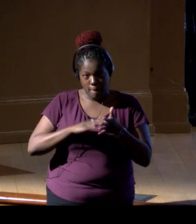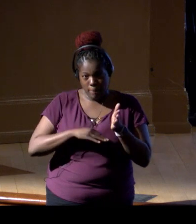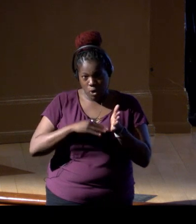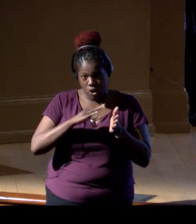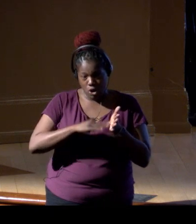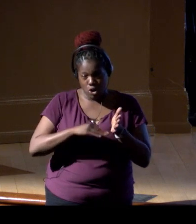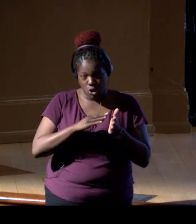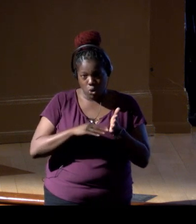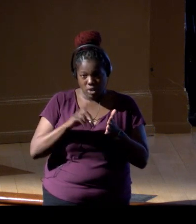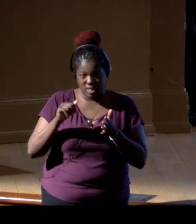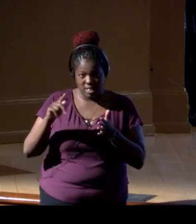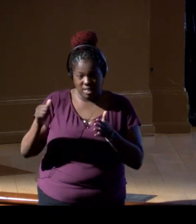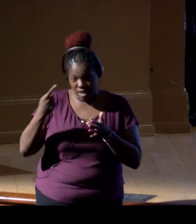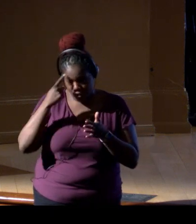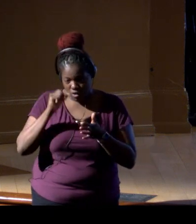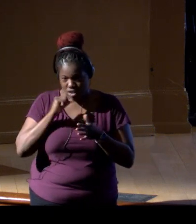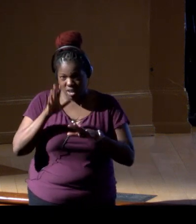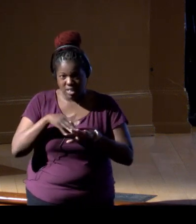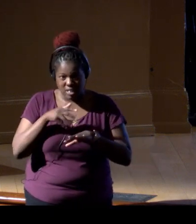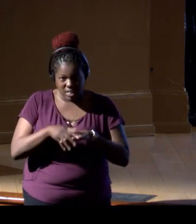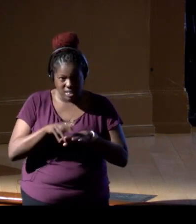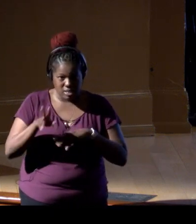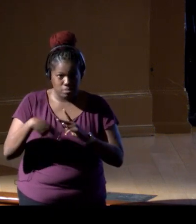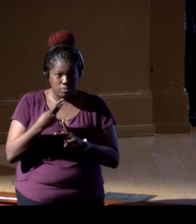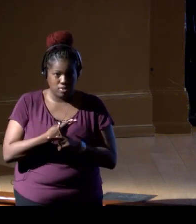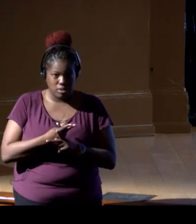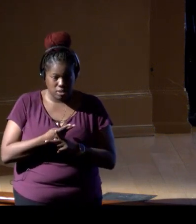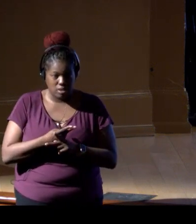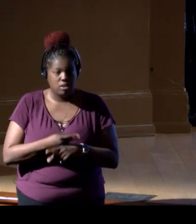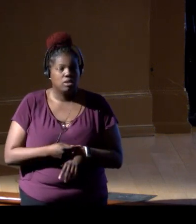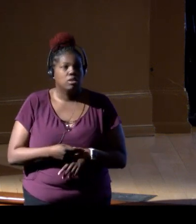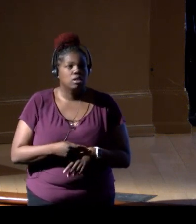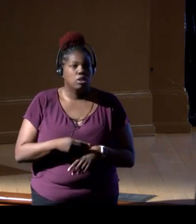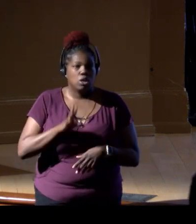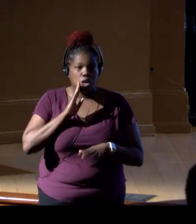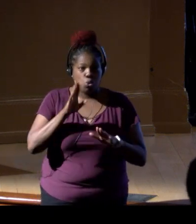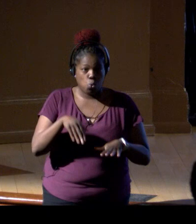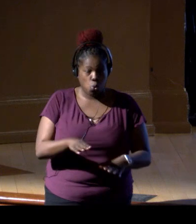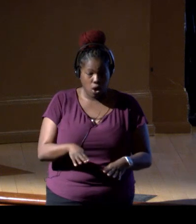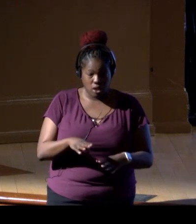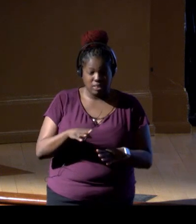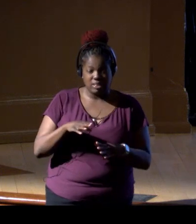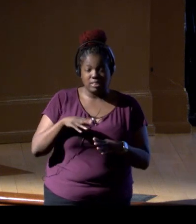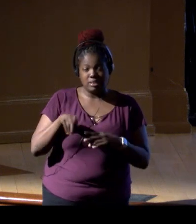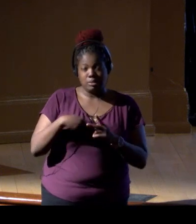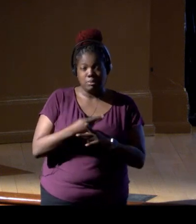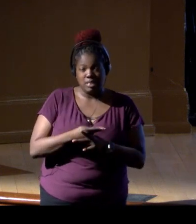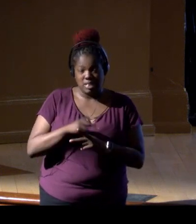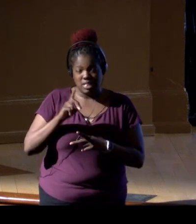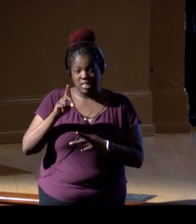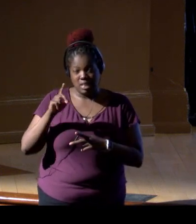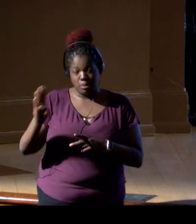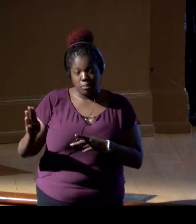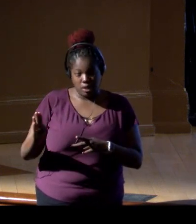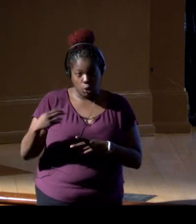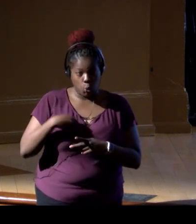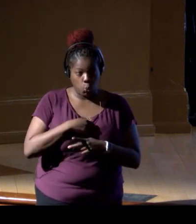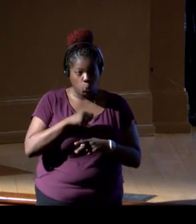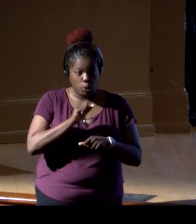in our non-indigenous invasive species, (mumbles), excuse me, aquatic species database. We've worked with others to develop